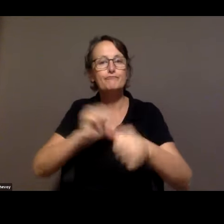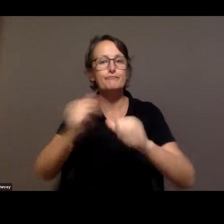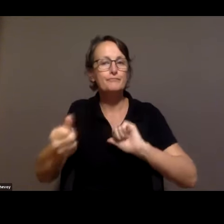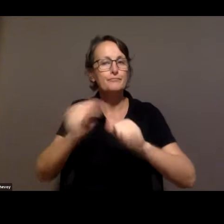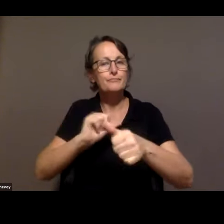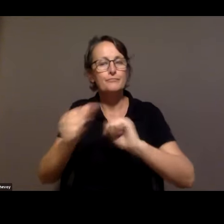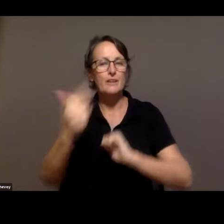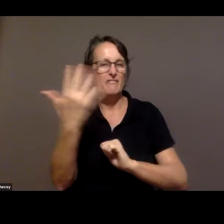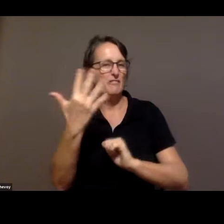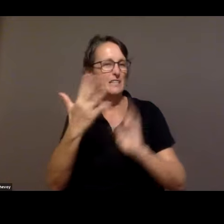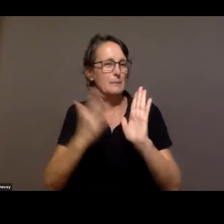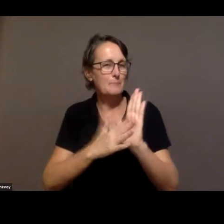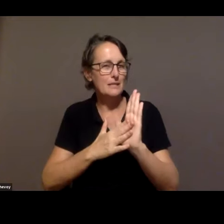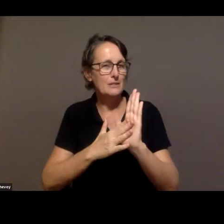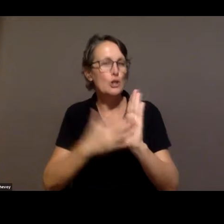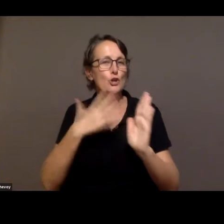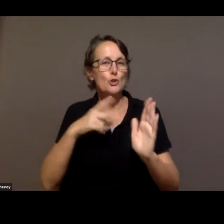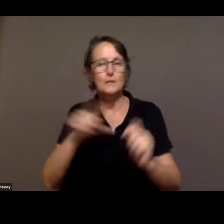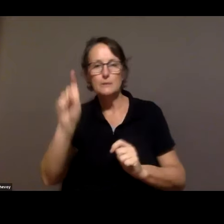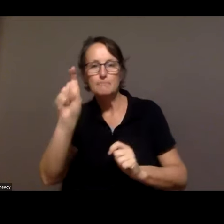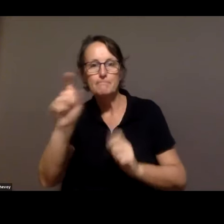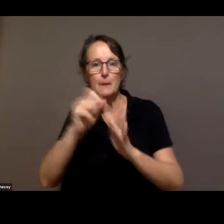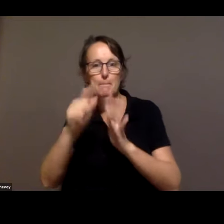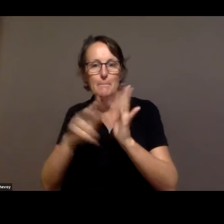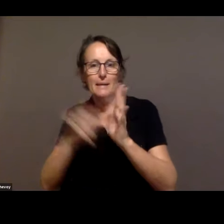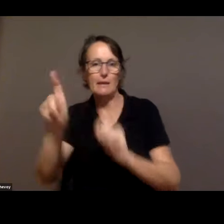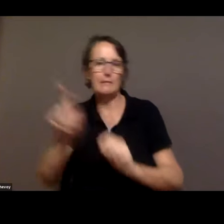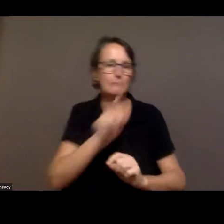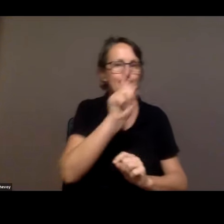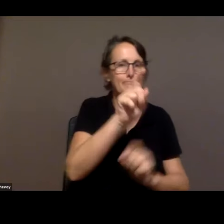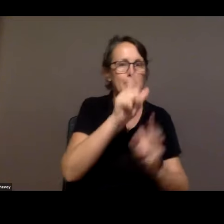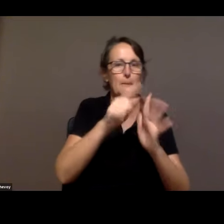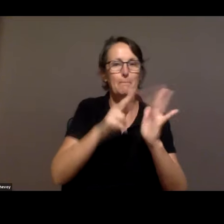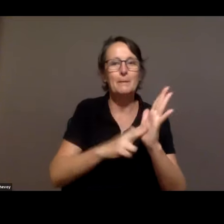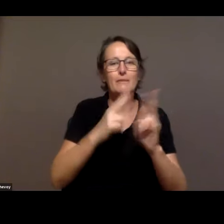have a David. They'll interpret for about 15 minutes each and then